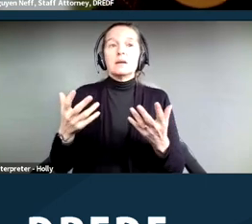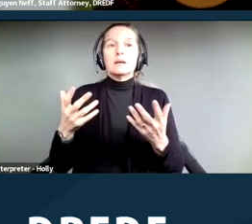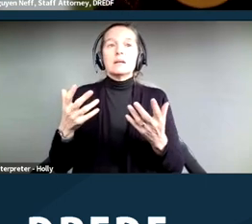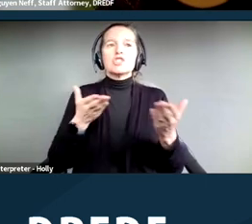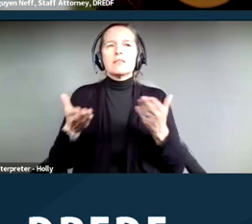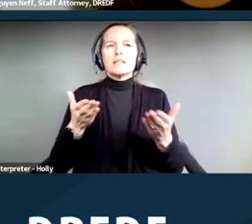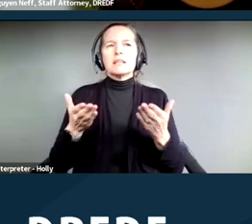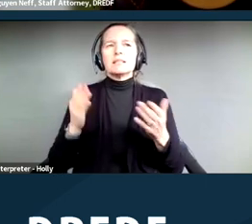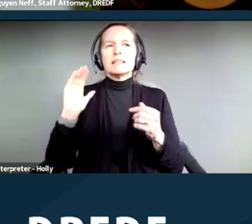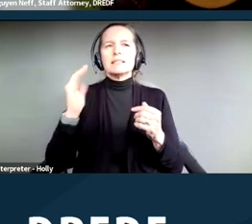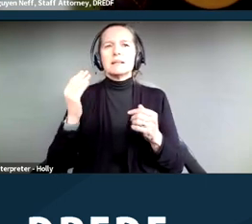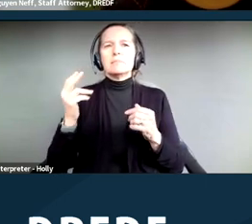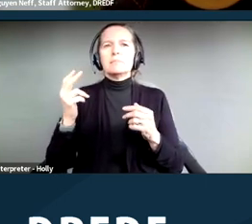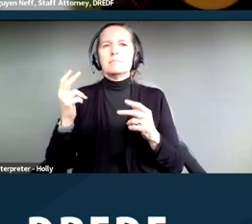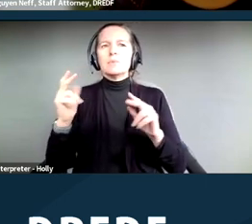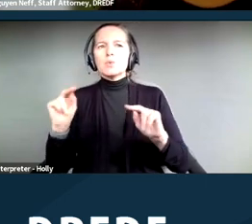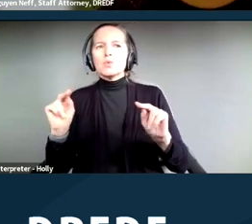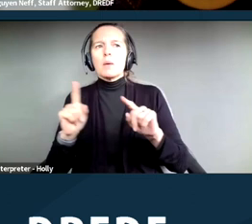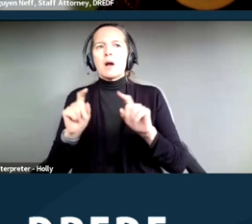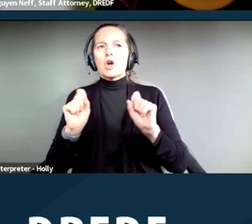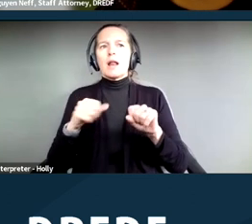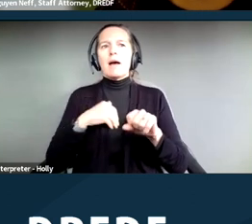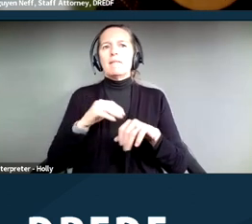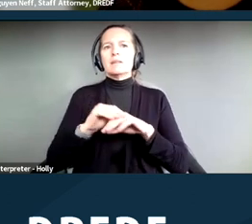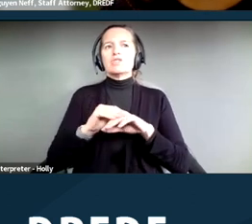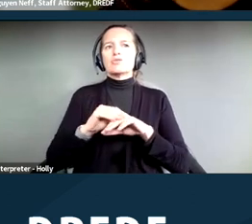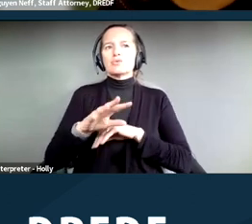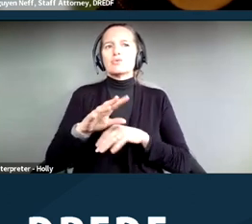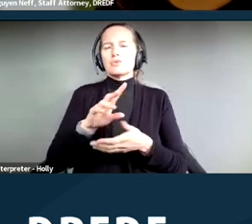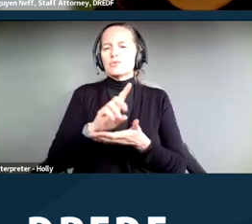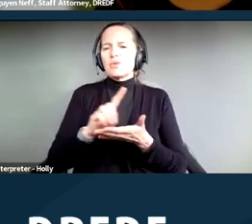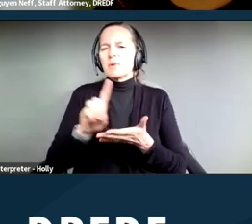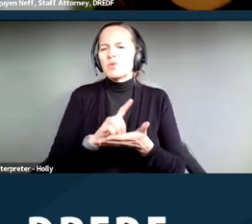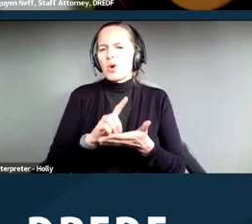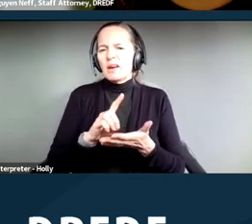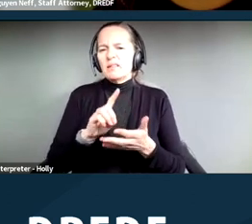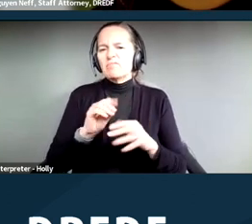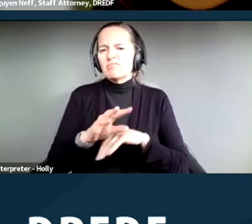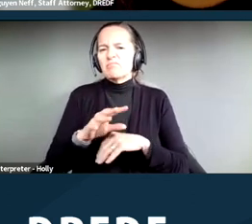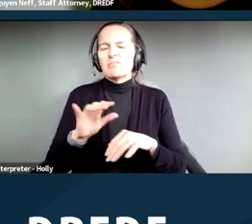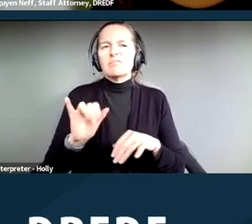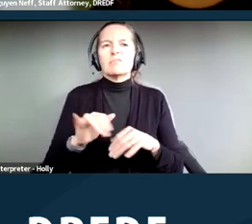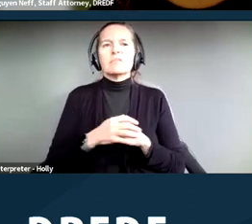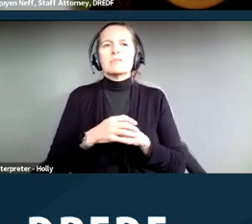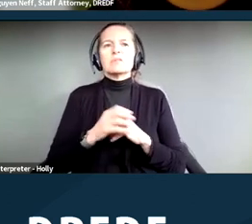a discriminatory effect, giving different eligibility criteria, so if someone's trying